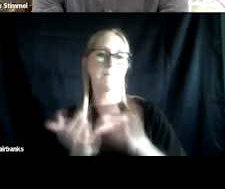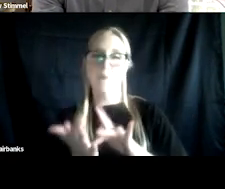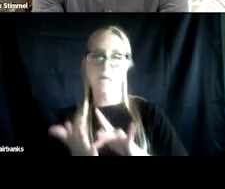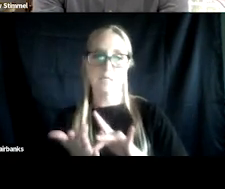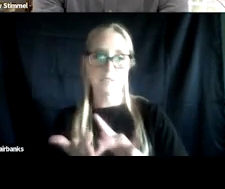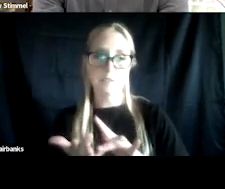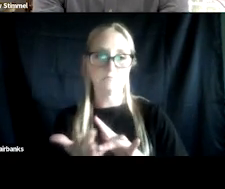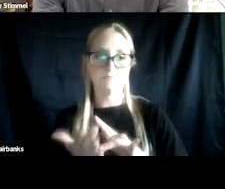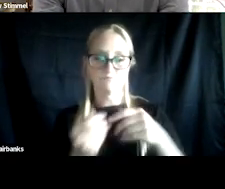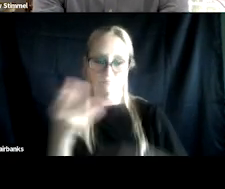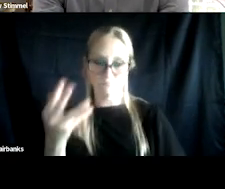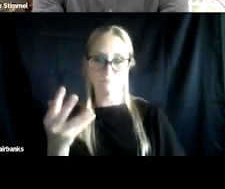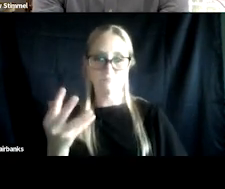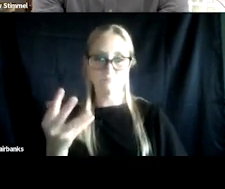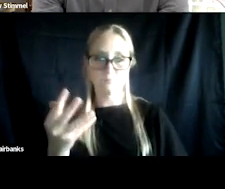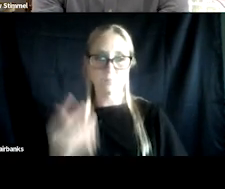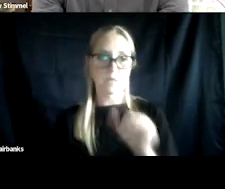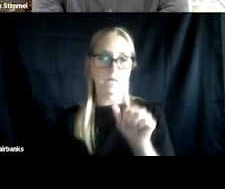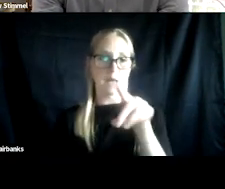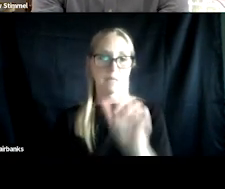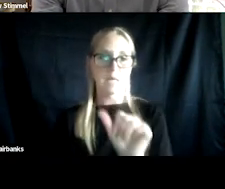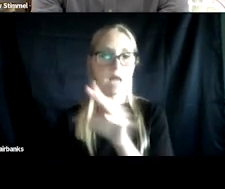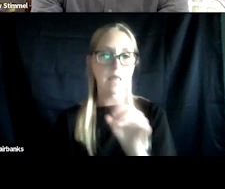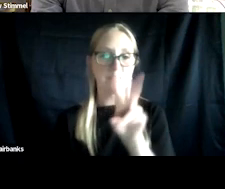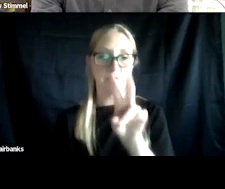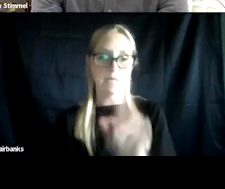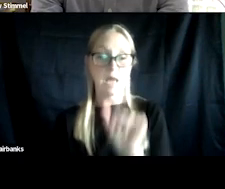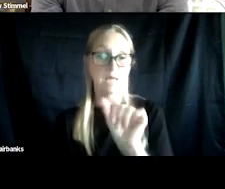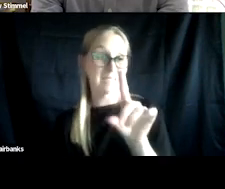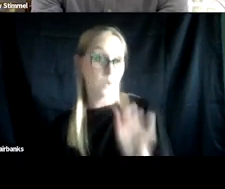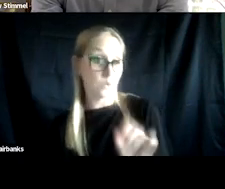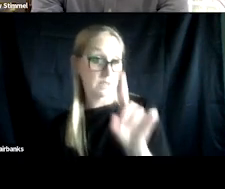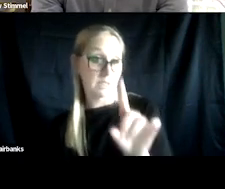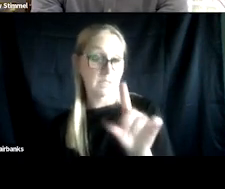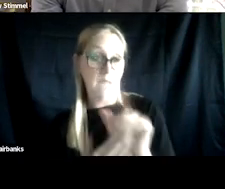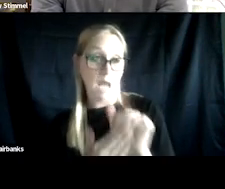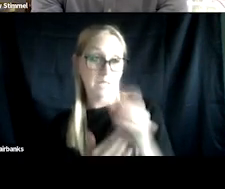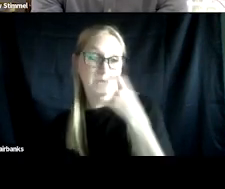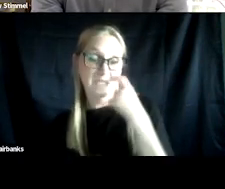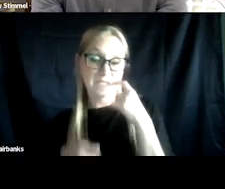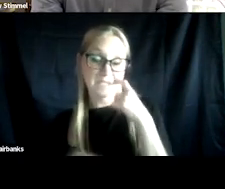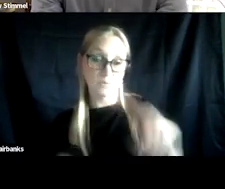and of course, APA and then the VA DOD guideline, which a new version of which just came out last month.